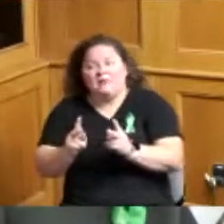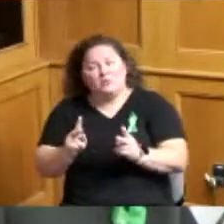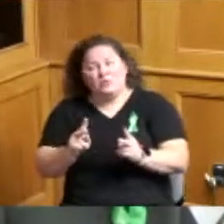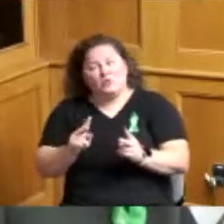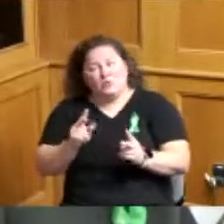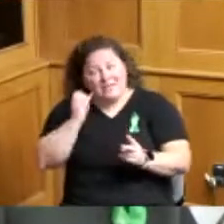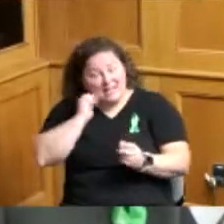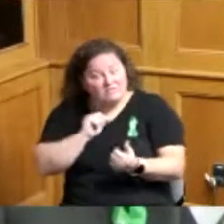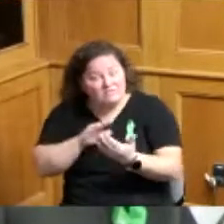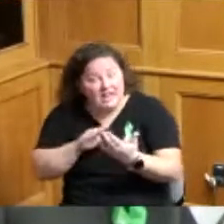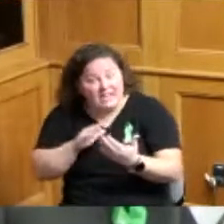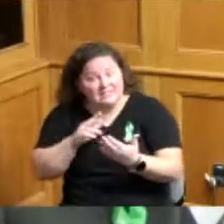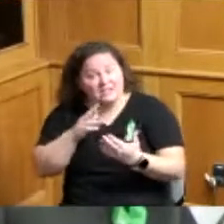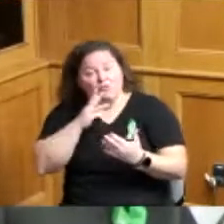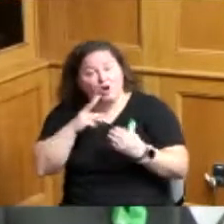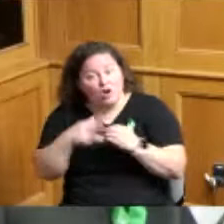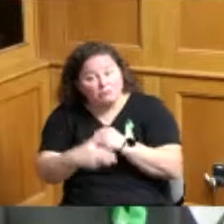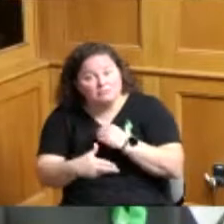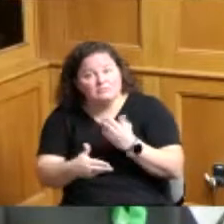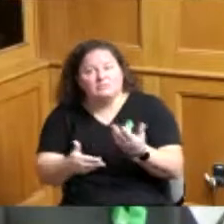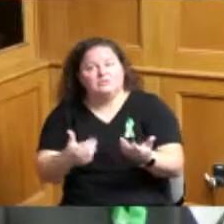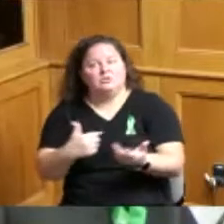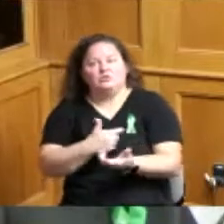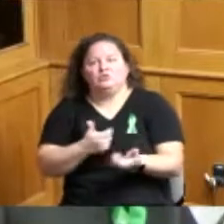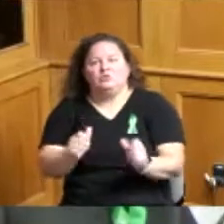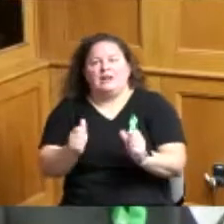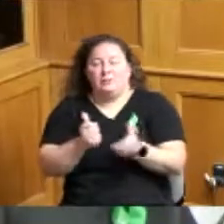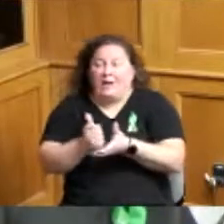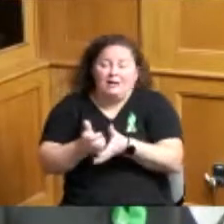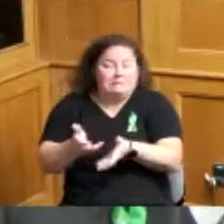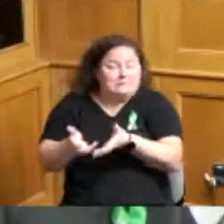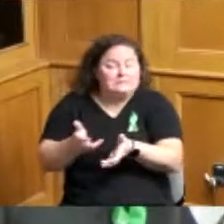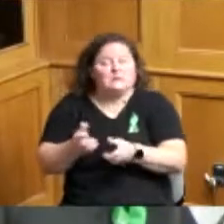Kathy Bailey would come in from Cincinnati water works and give us a better understanding of what